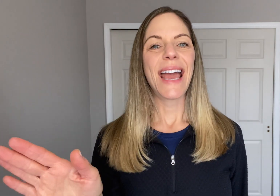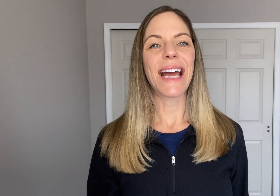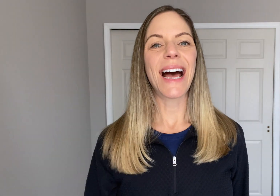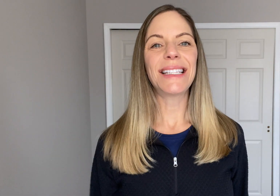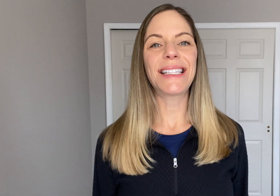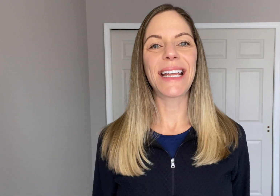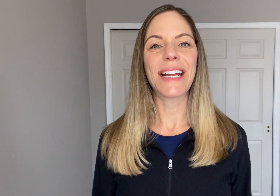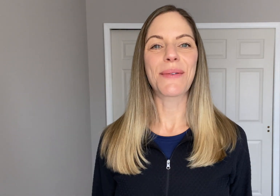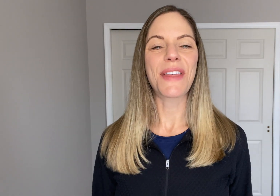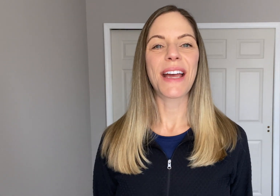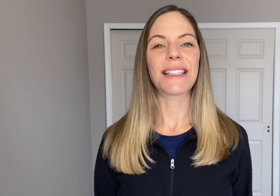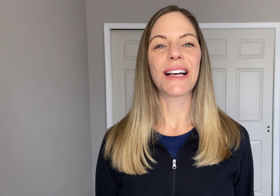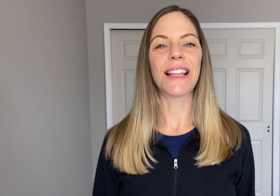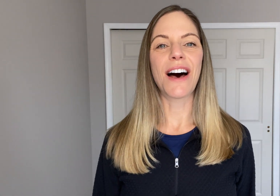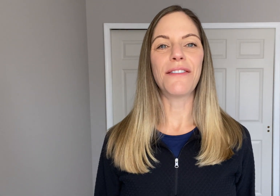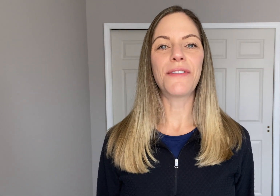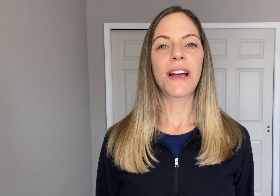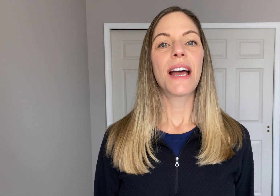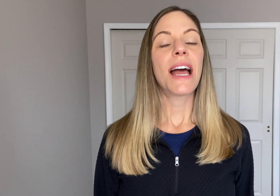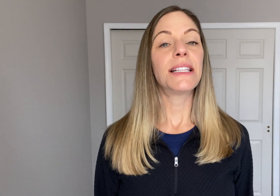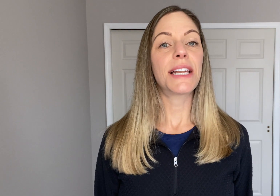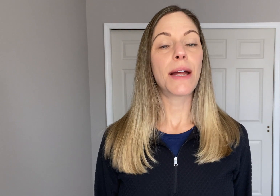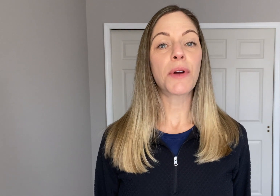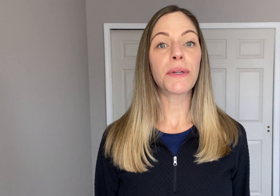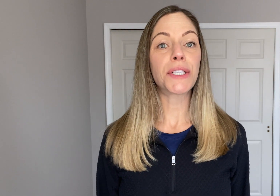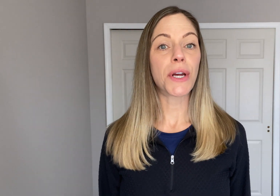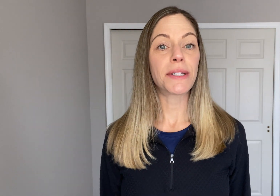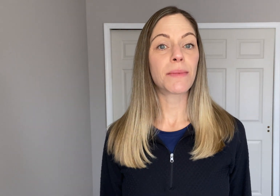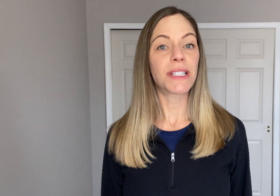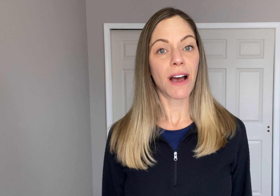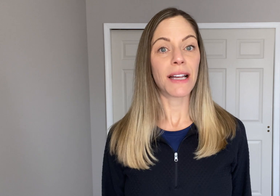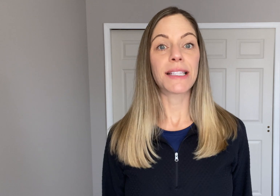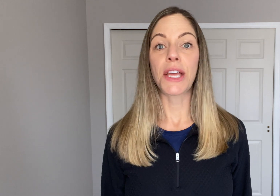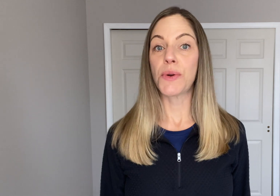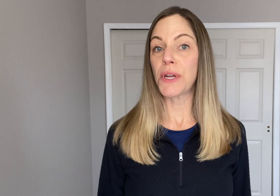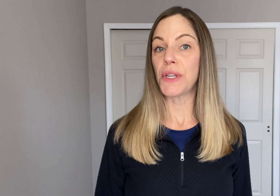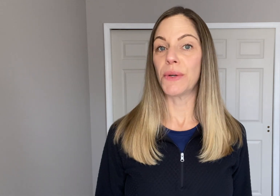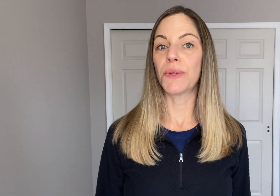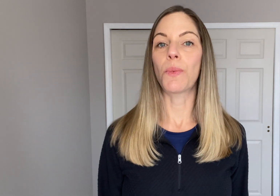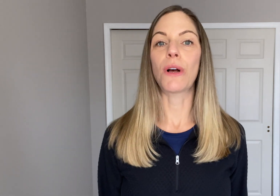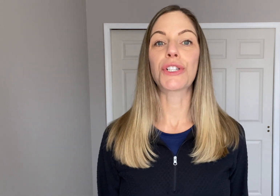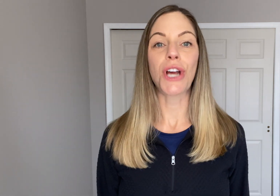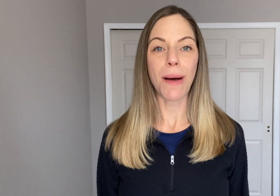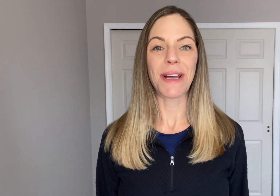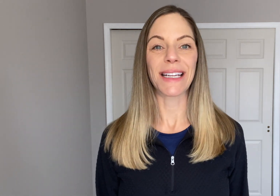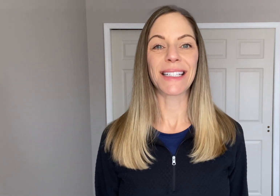Hey guys! Dana here with ASL LOVE and today I'm going to show you some signs that you can use while shopping.